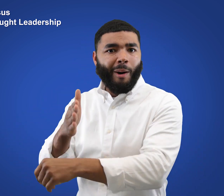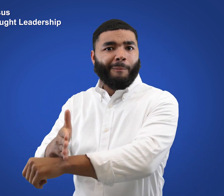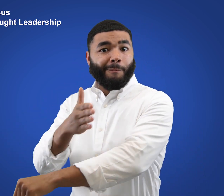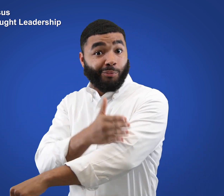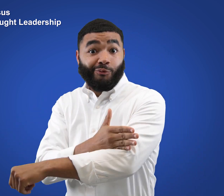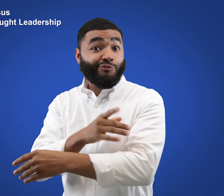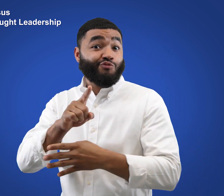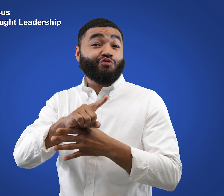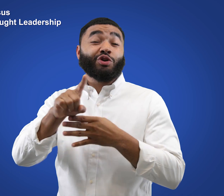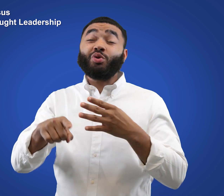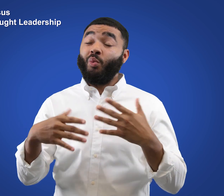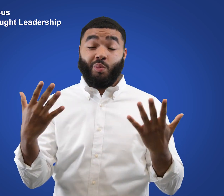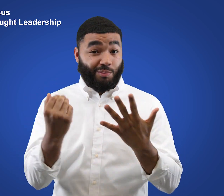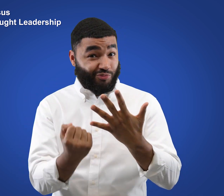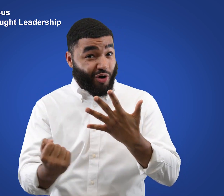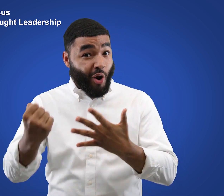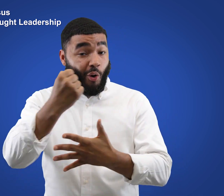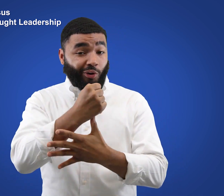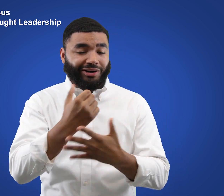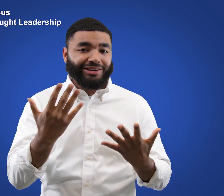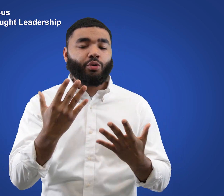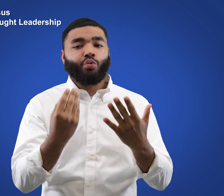to build collaborative outcomes that prioritize